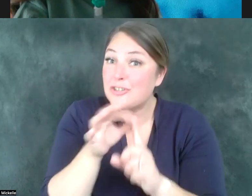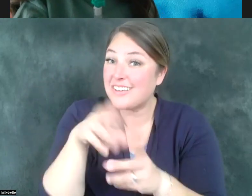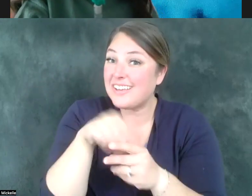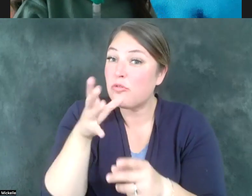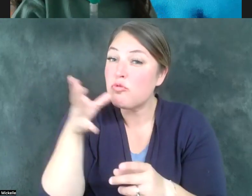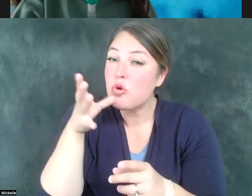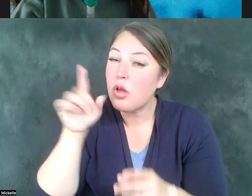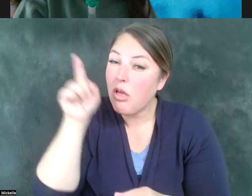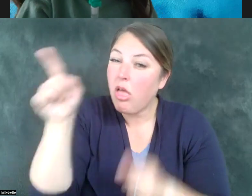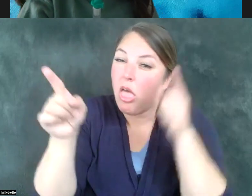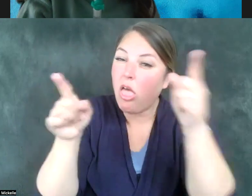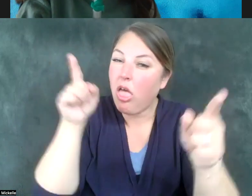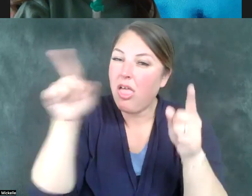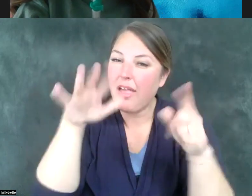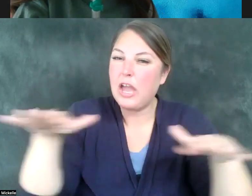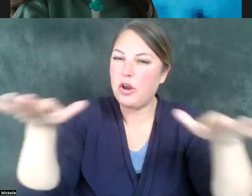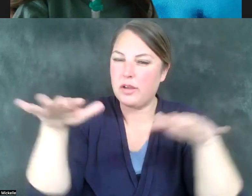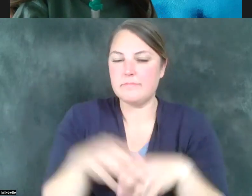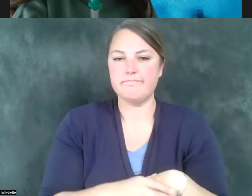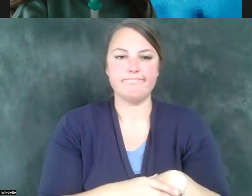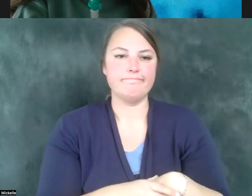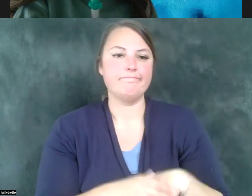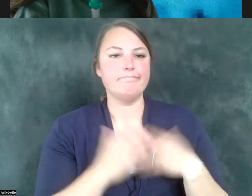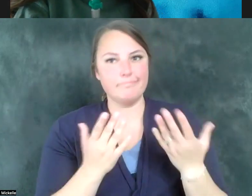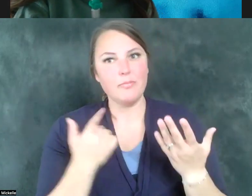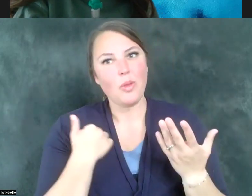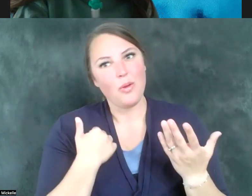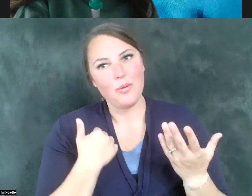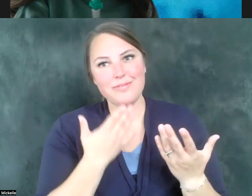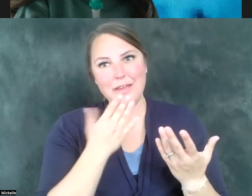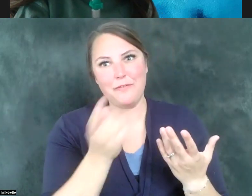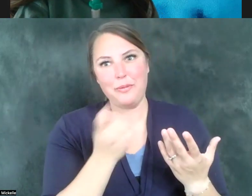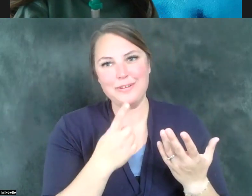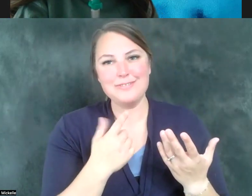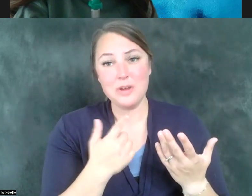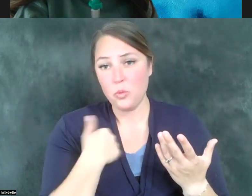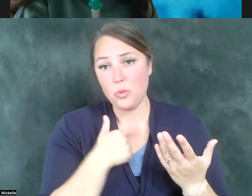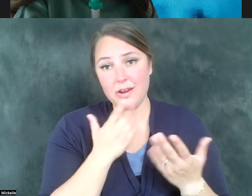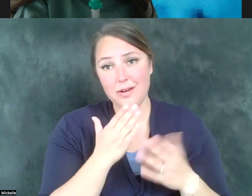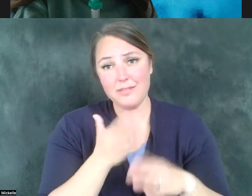We're making progress, hopefully, across the country and in Utah in how we deal